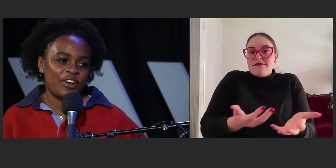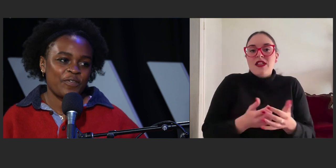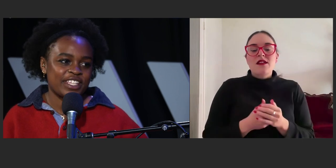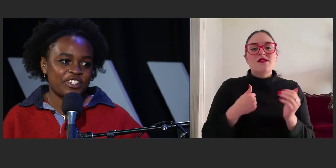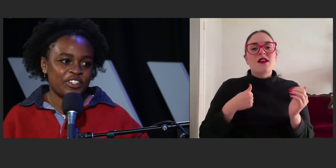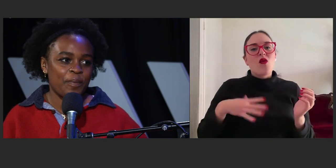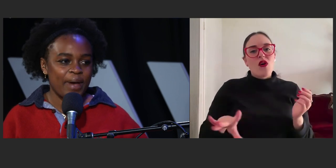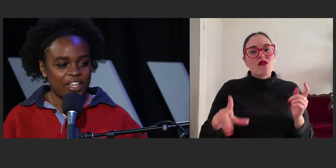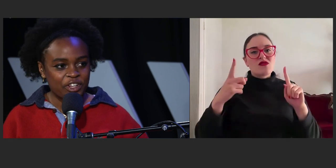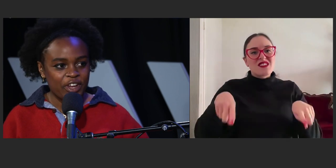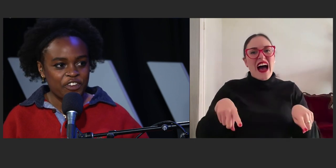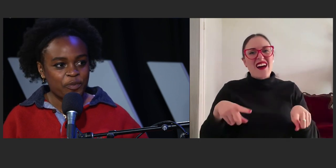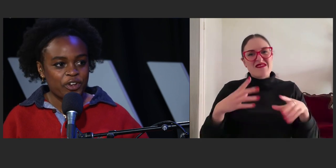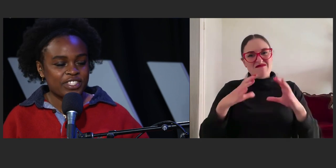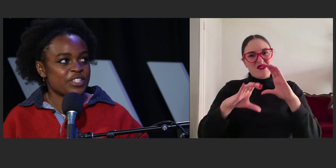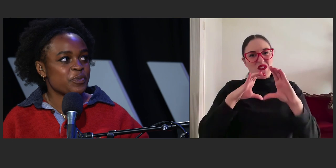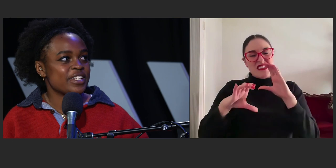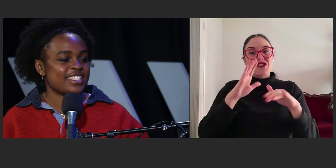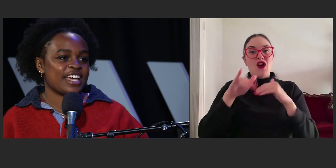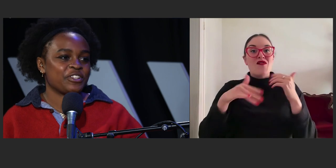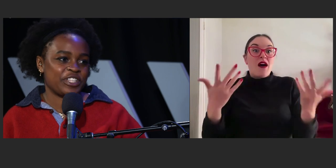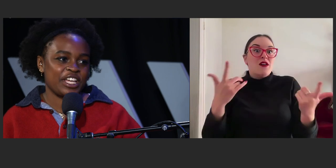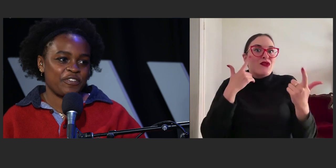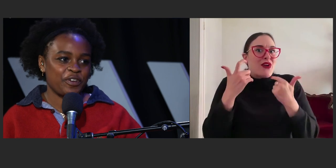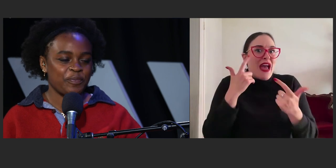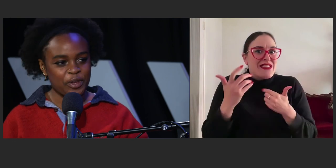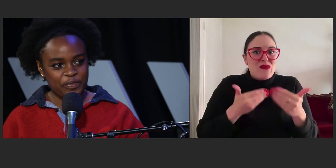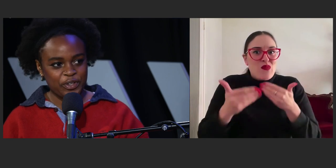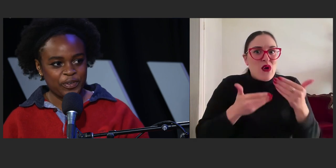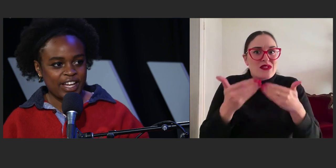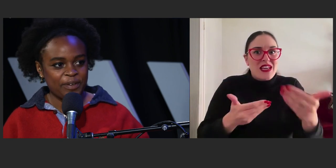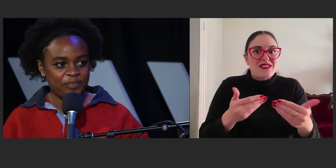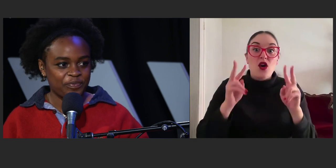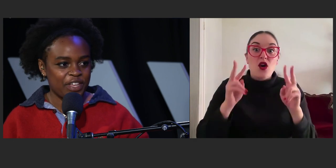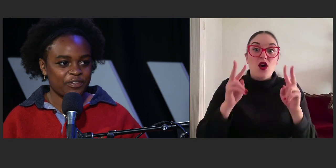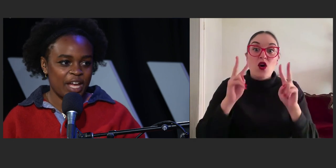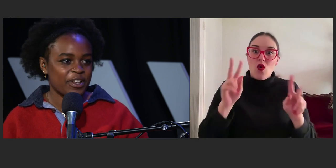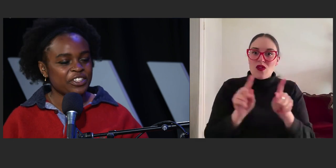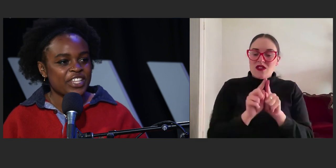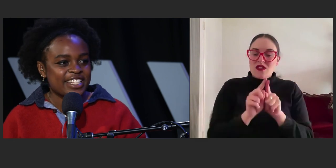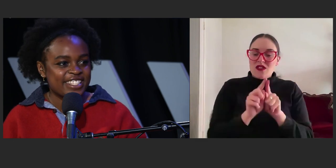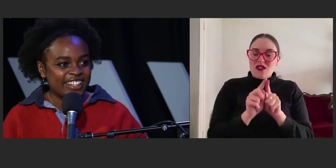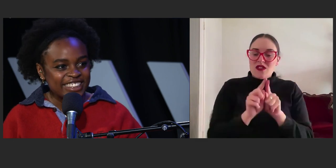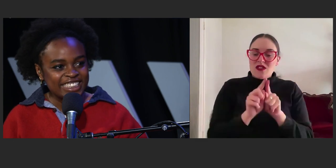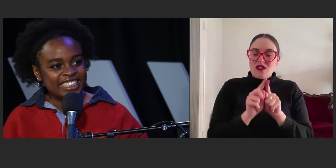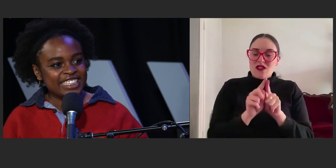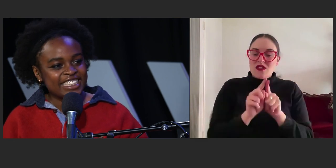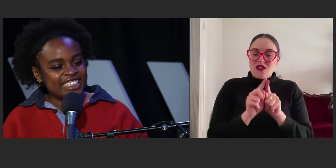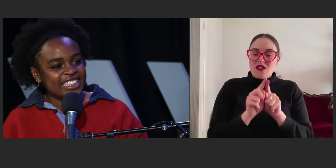that conversation about the creative process. What does that look like for both of you? If Gabrielle, you'd like to start?